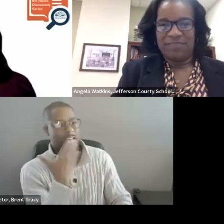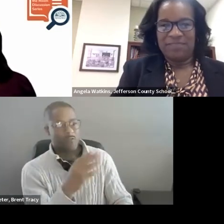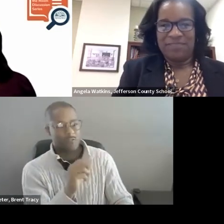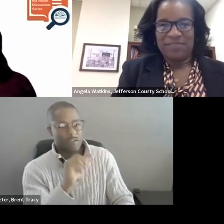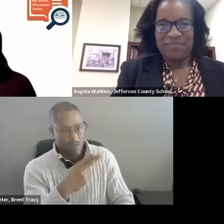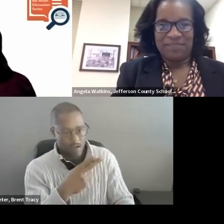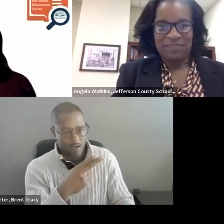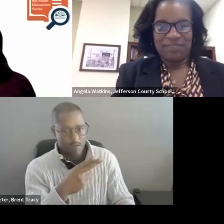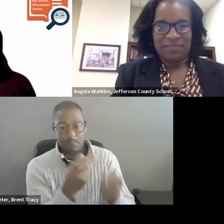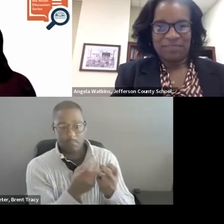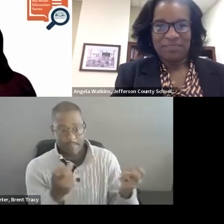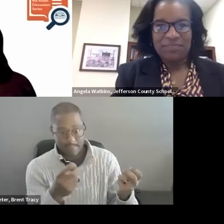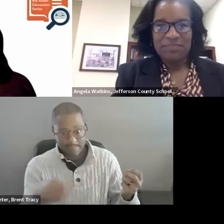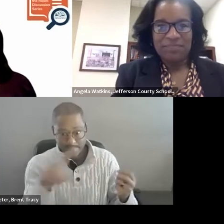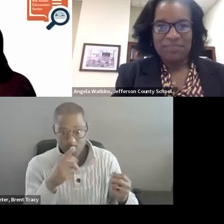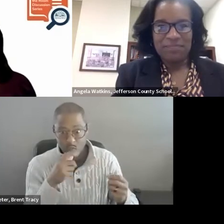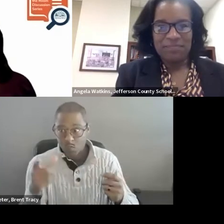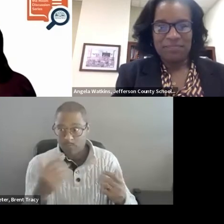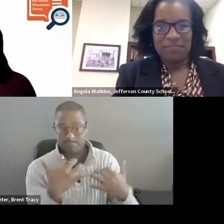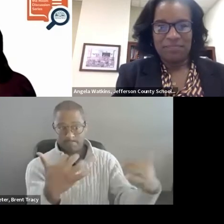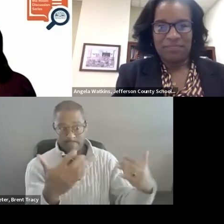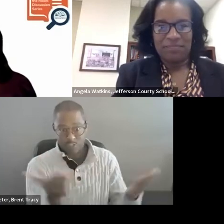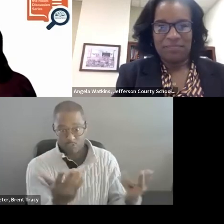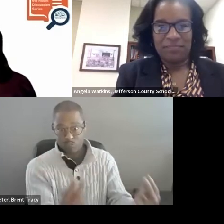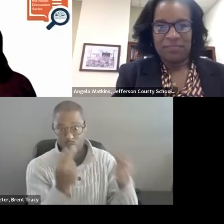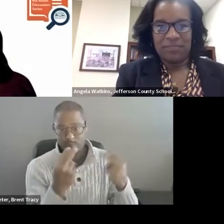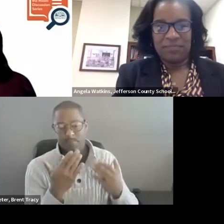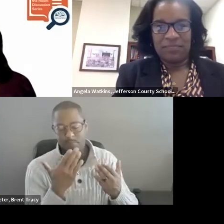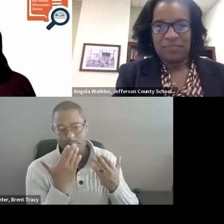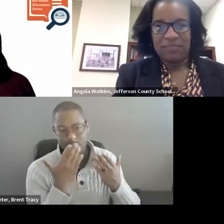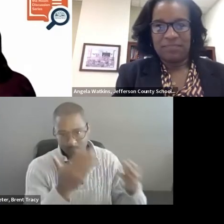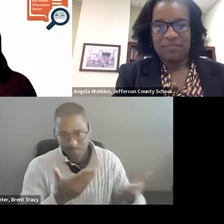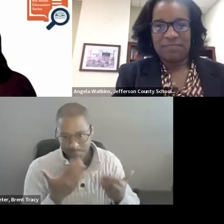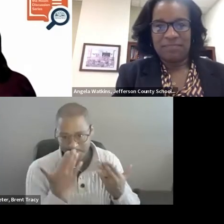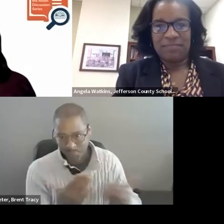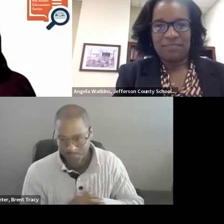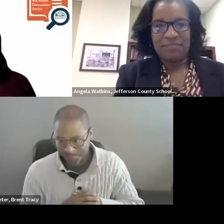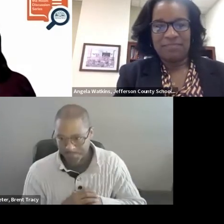I worked on Instructional Coaching Research and the time that I spent at the Tennessee